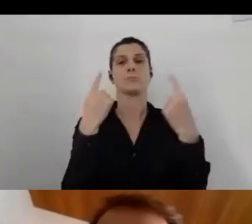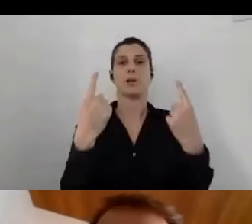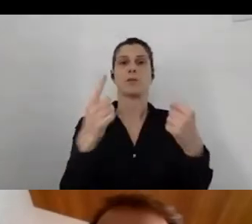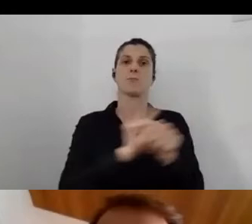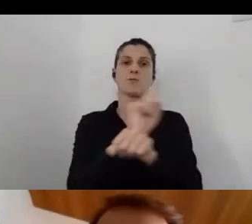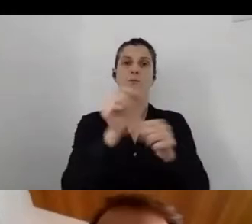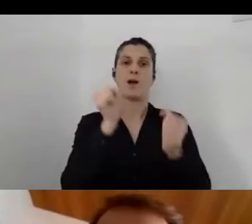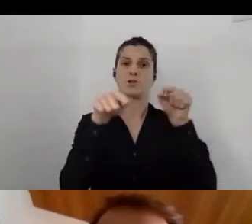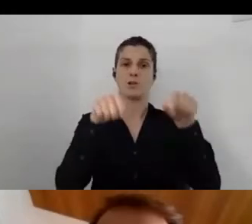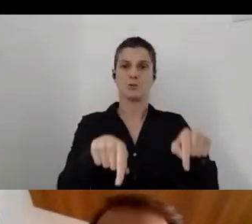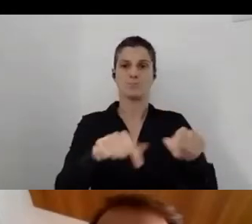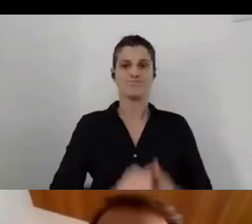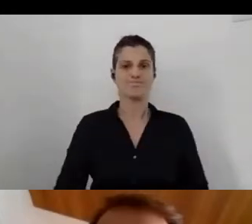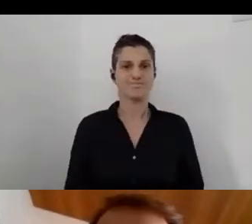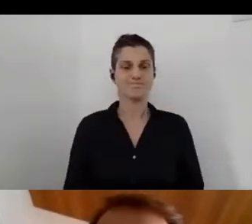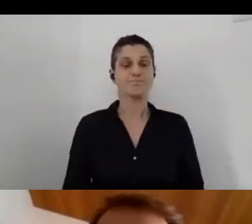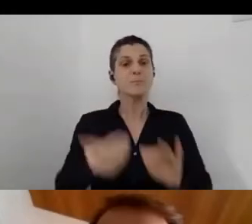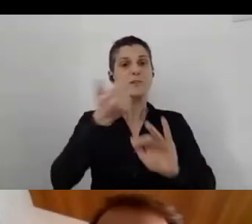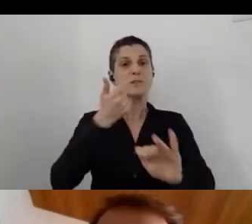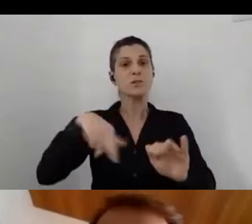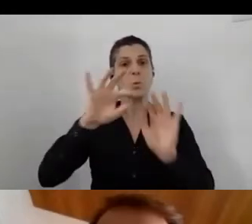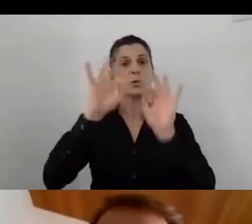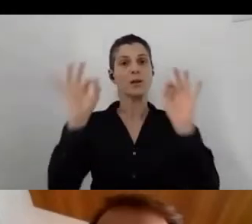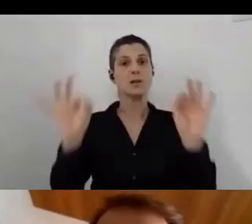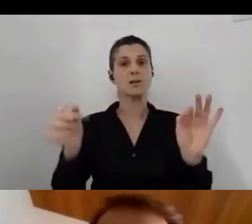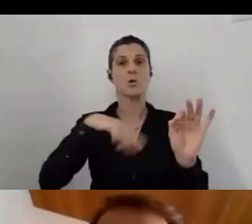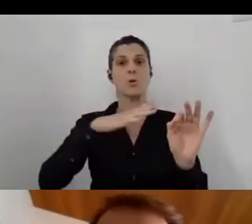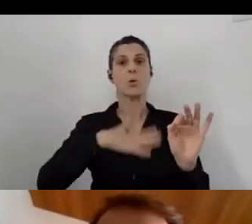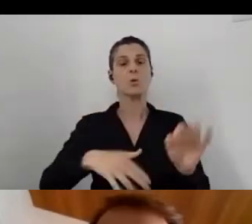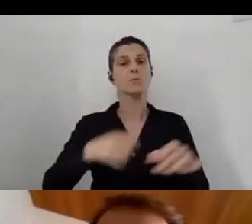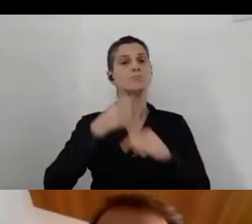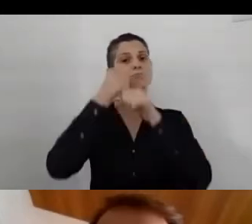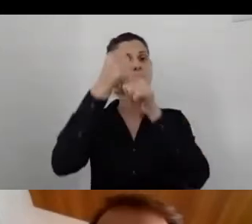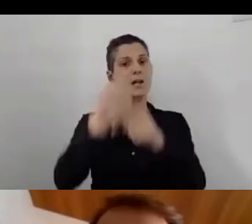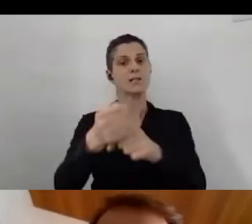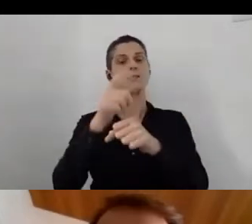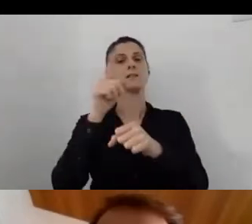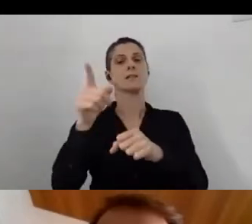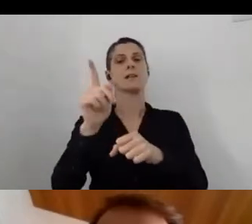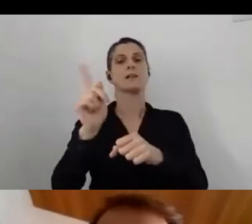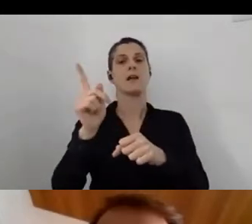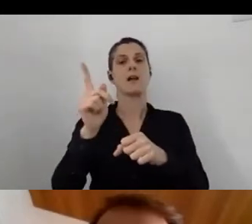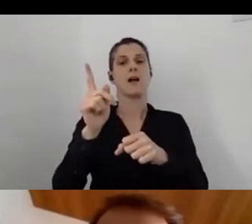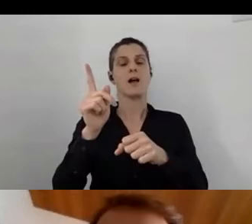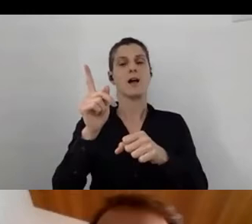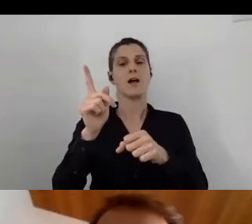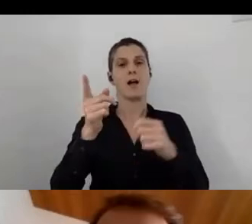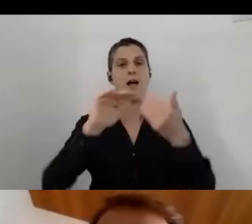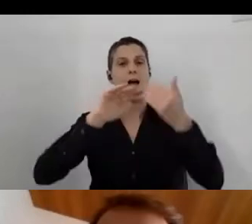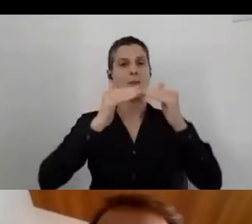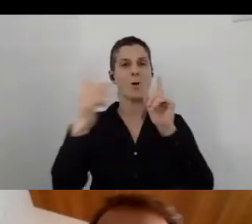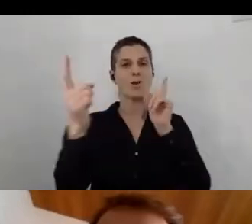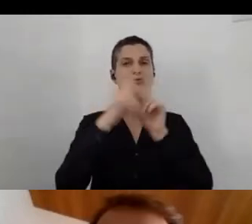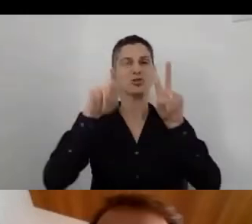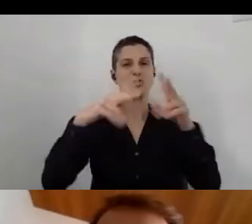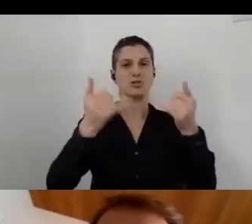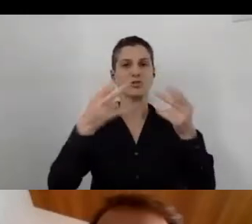Before we start, we want to introduce the accessibility accommodation you can use in the webinar.